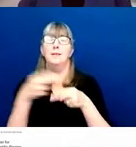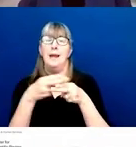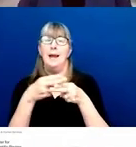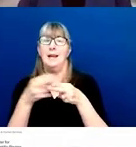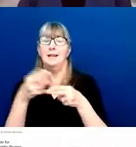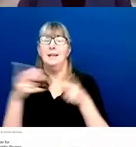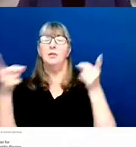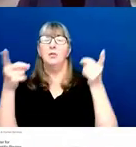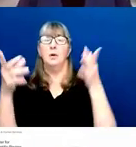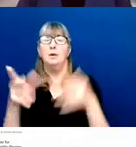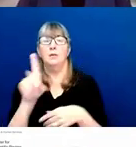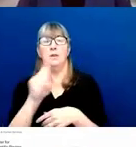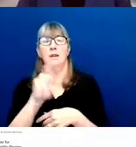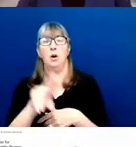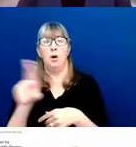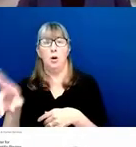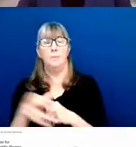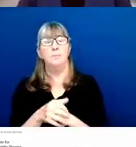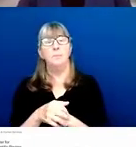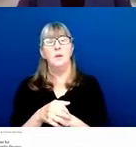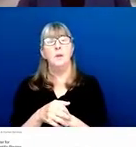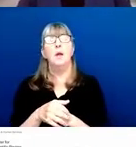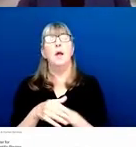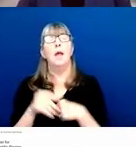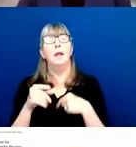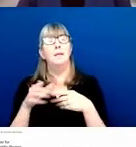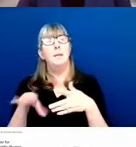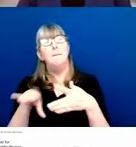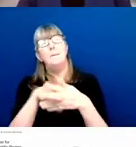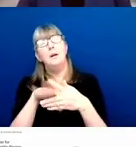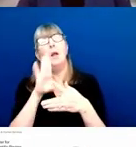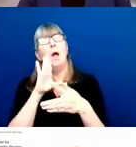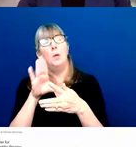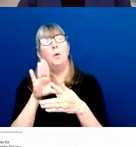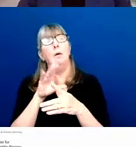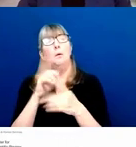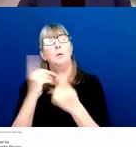I'll answer a couple of questions in the middle, but most of our Q and A will be at the end.